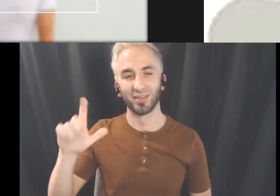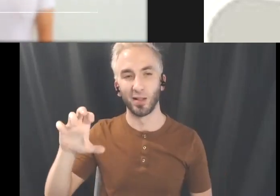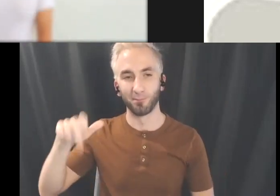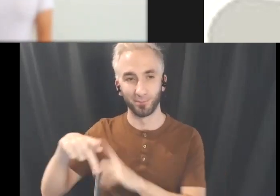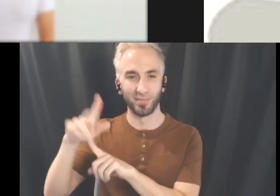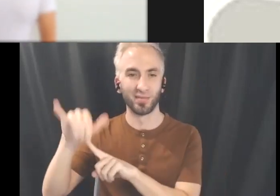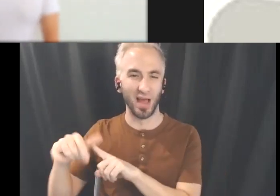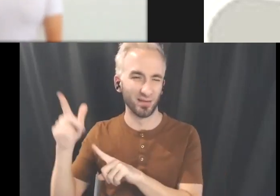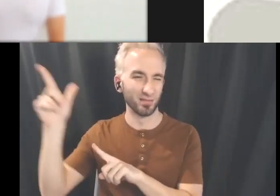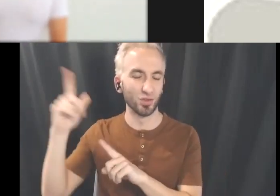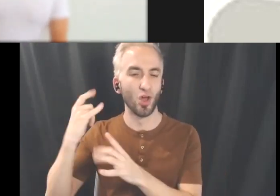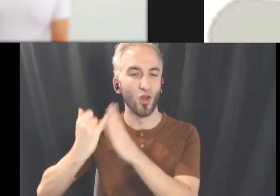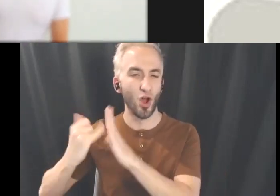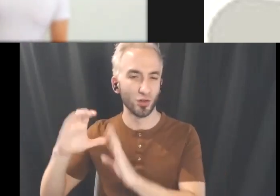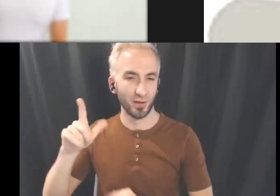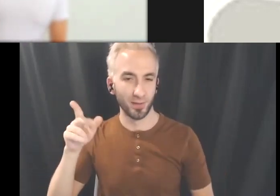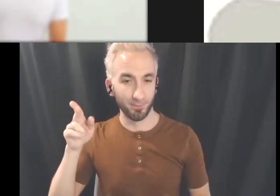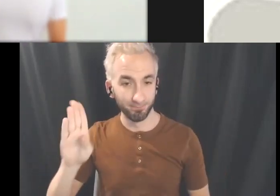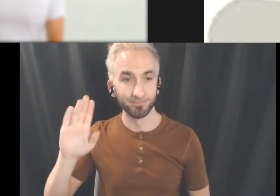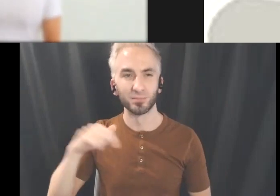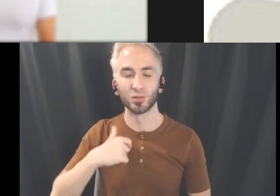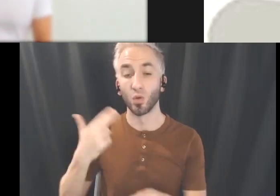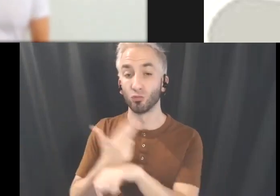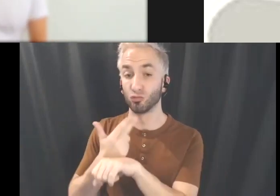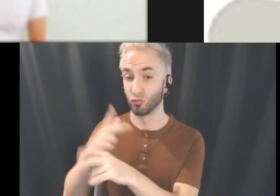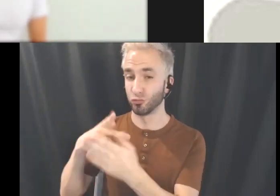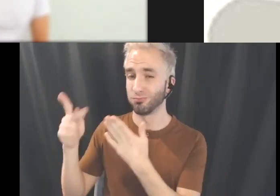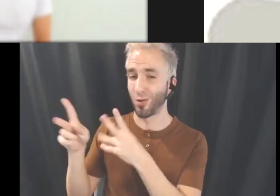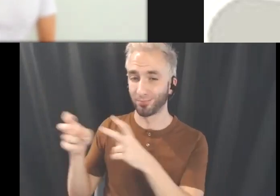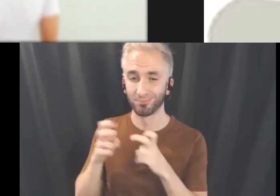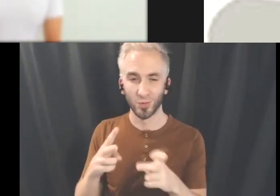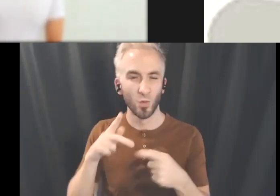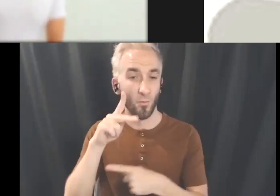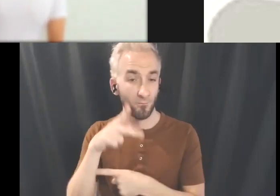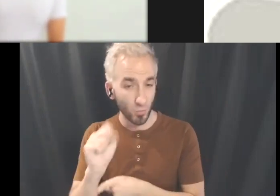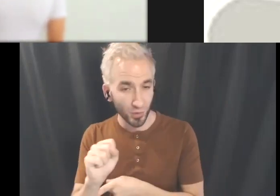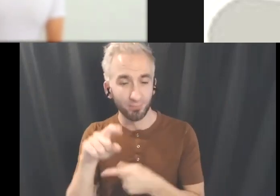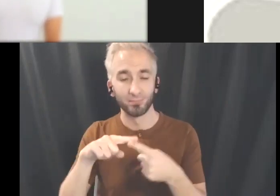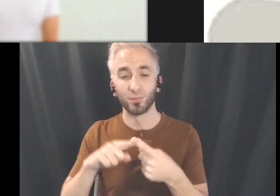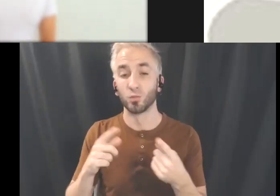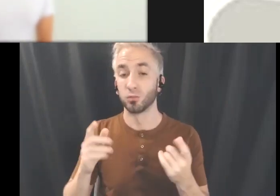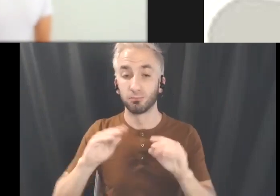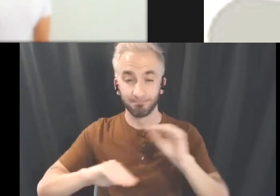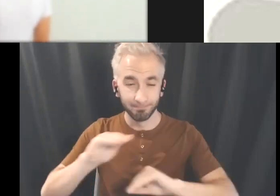So I used After Effects to create animations but I also use Photoshop to edit some photos